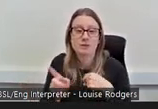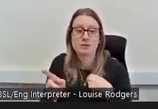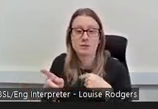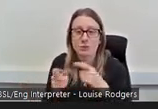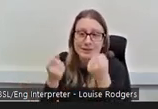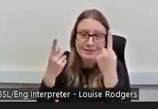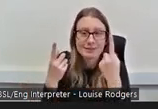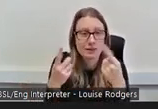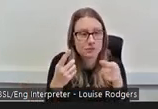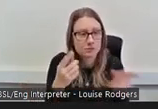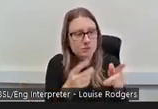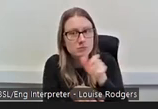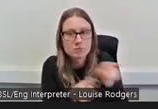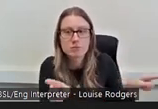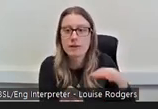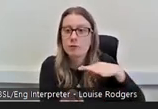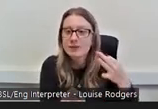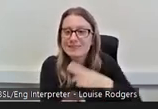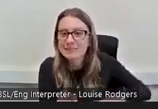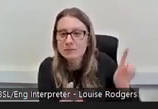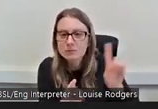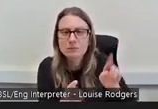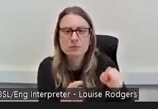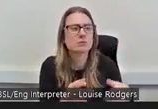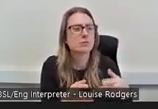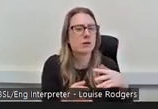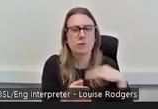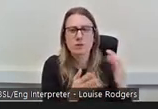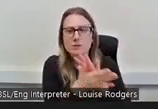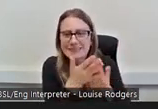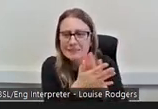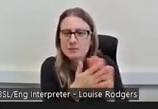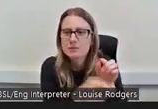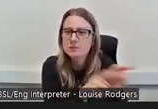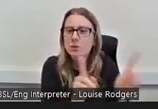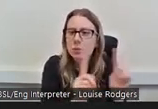what does volunteering mean to them, what are they looking to get out of it? Is it beneficial and